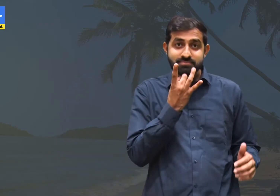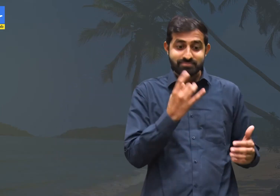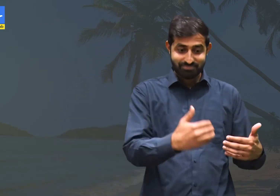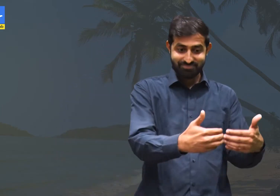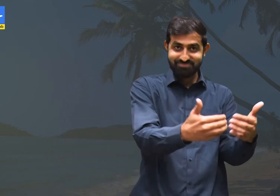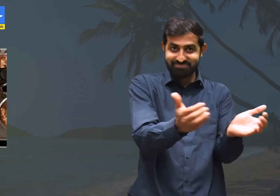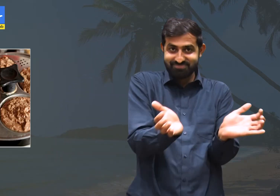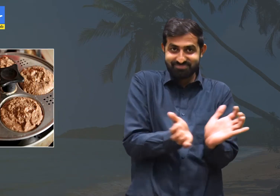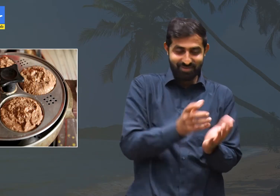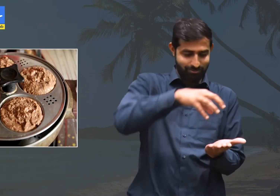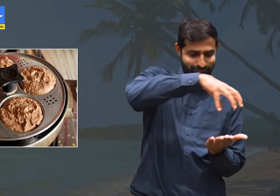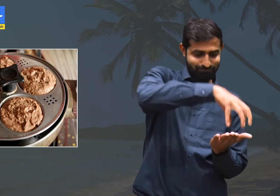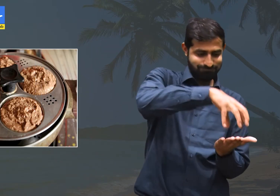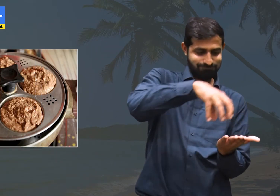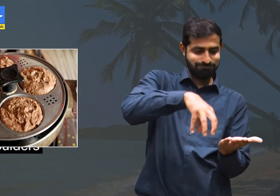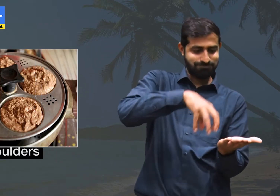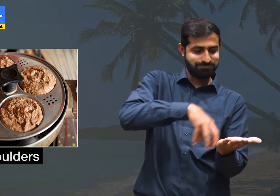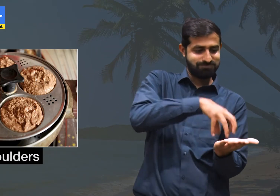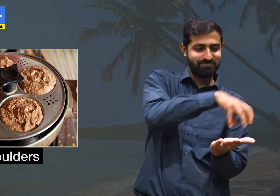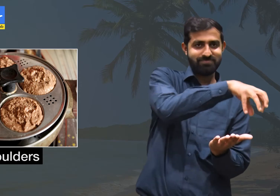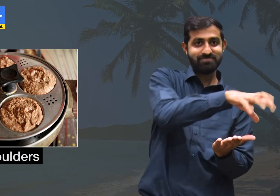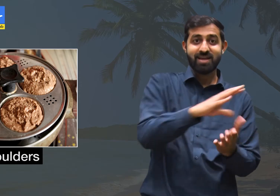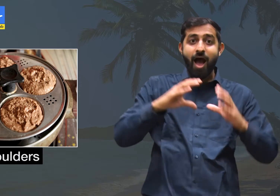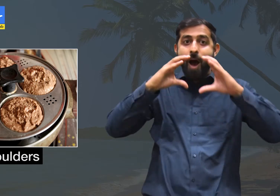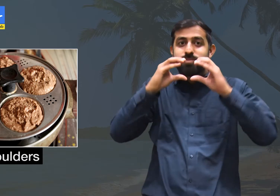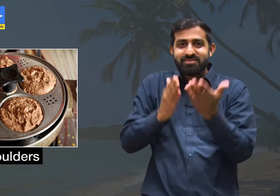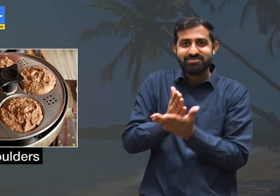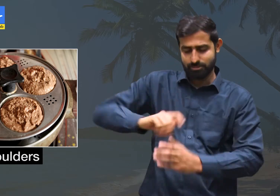Moulders- An aluminium or a metal